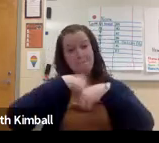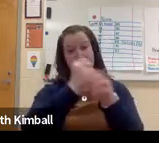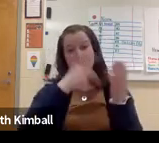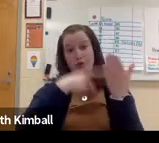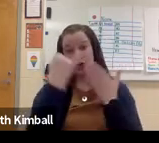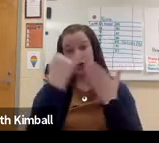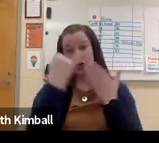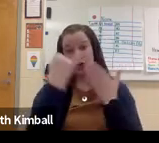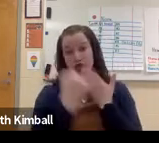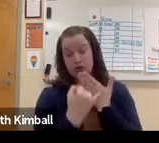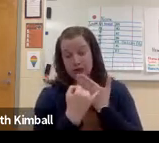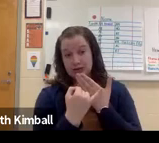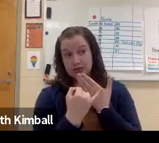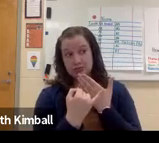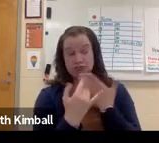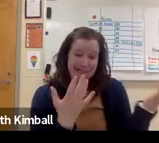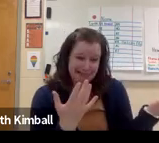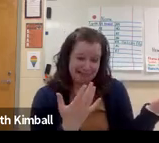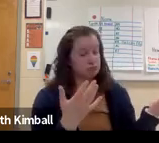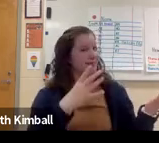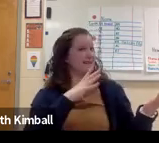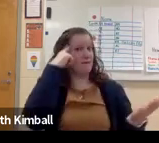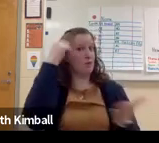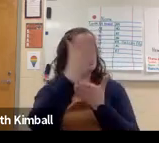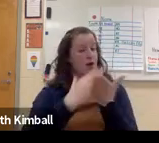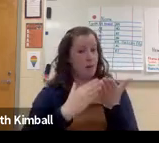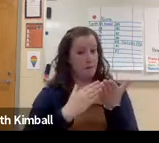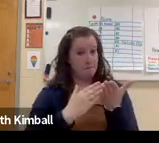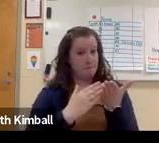So it allows them to be more creative in making